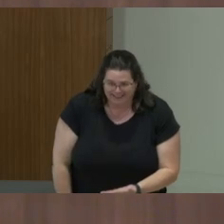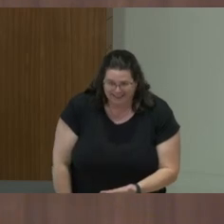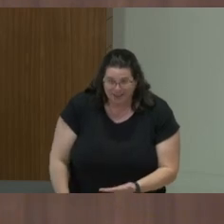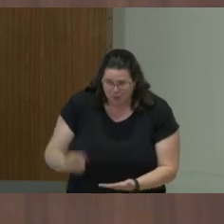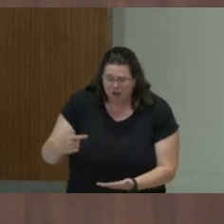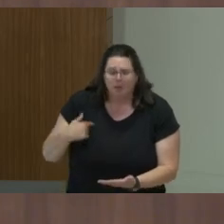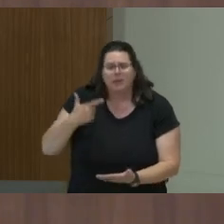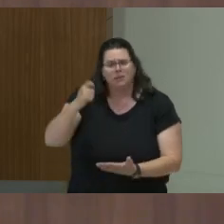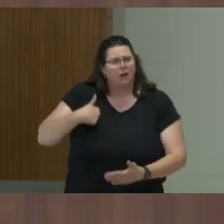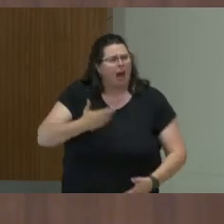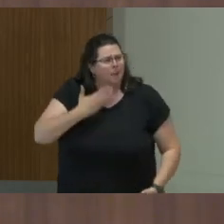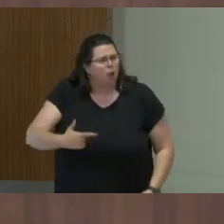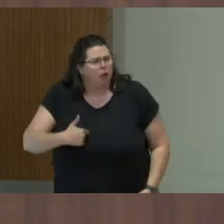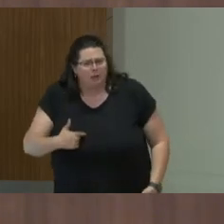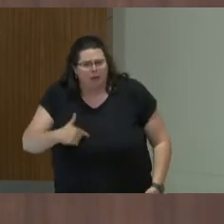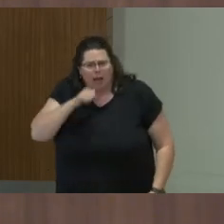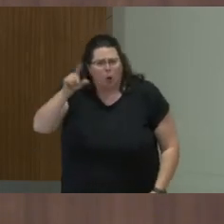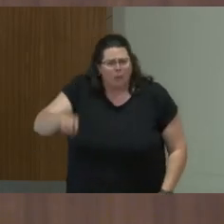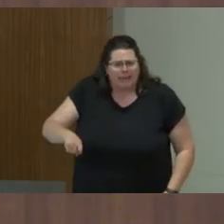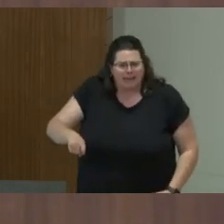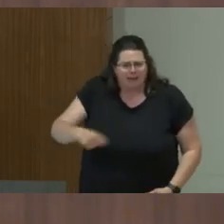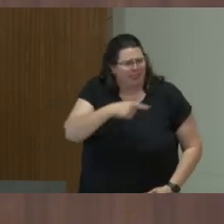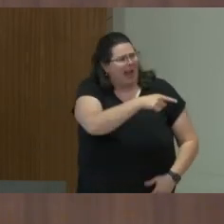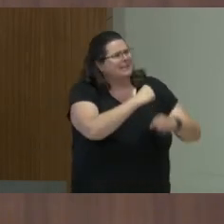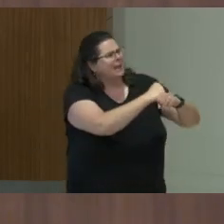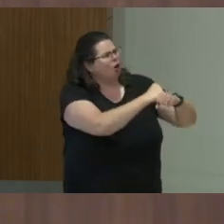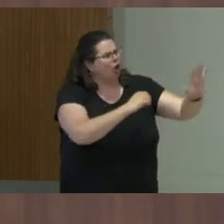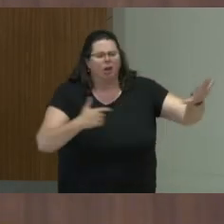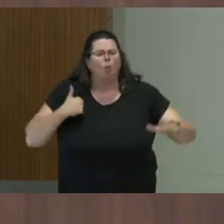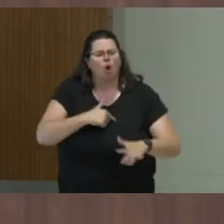that we don't need it, to what Nandini also said earlier. we are small, we don't need it, we are inherently good.